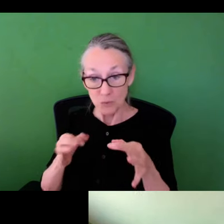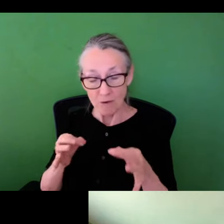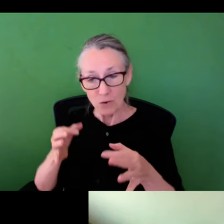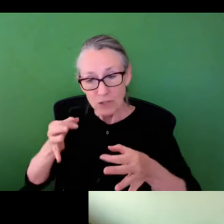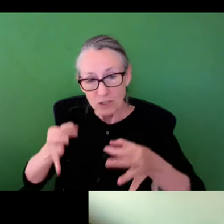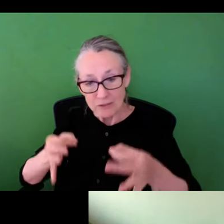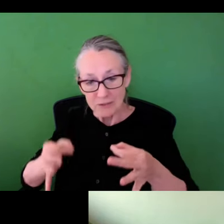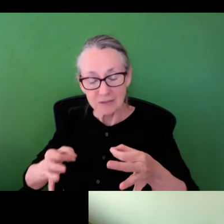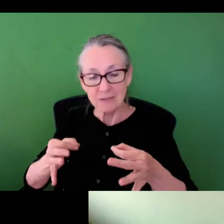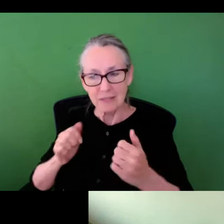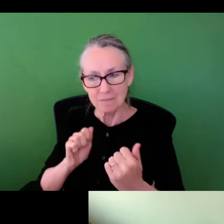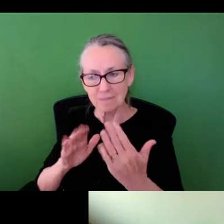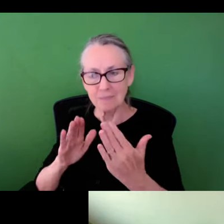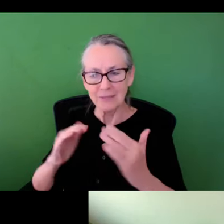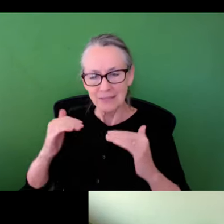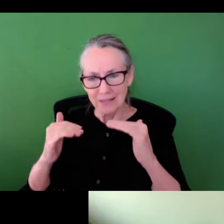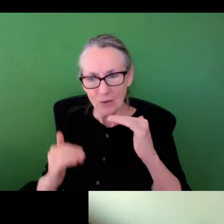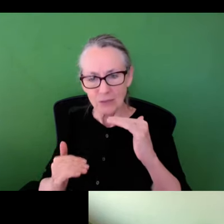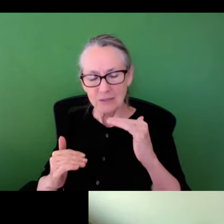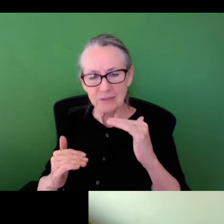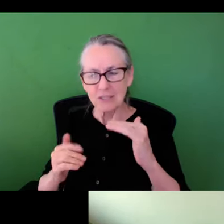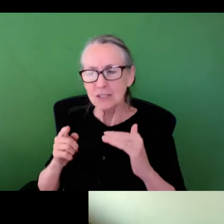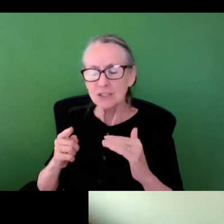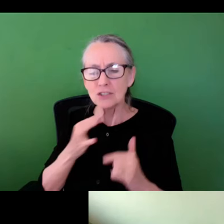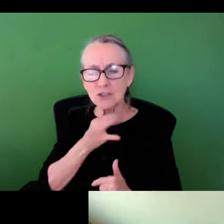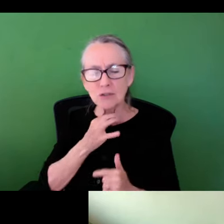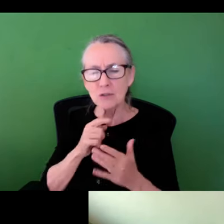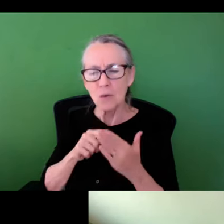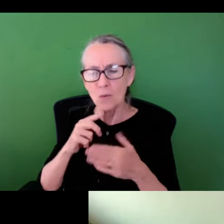you make to municipalities and stormwater managers to account for justice and addressing